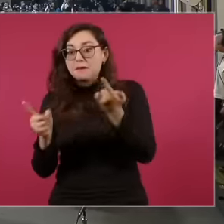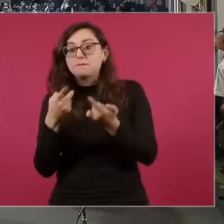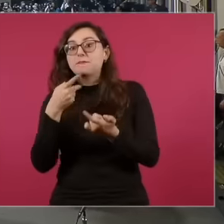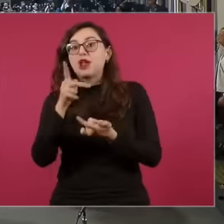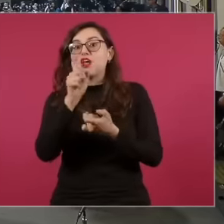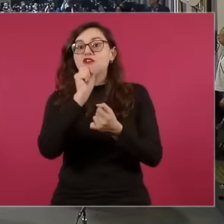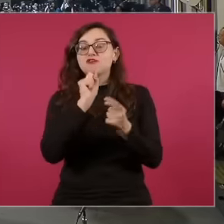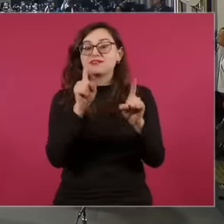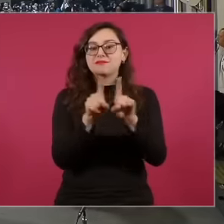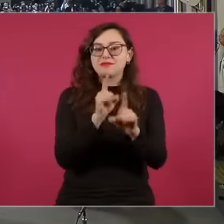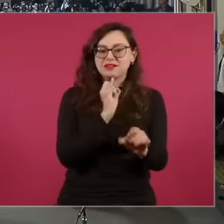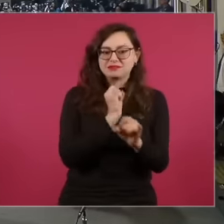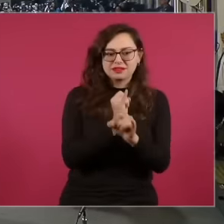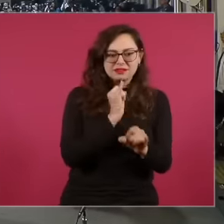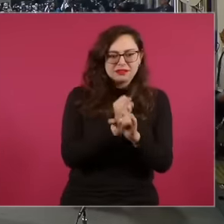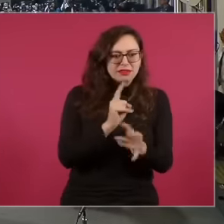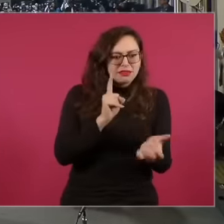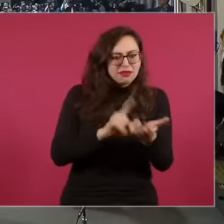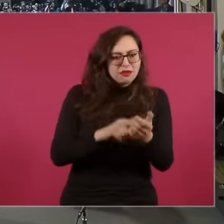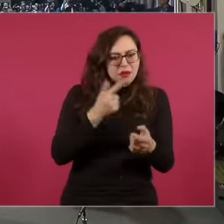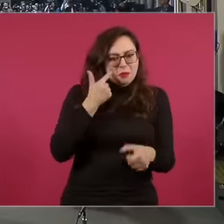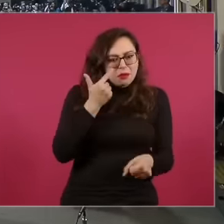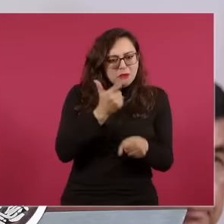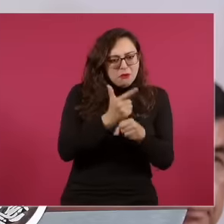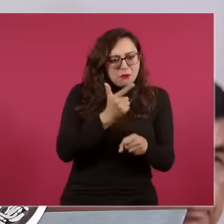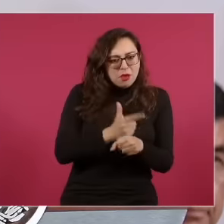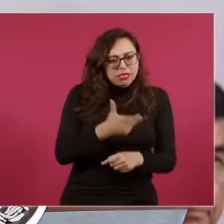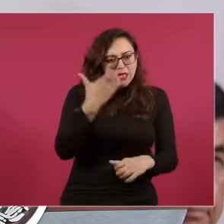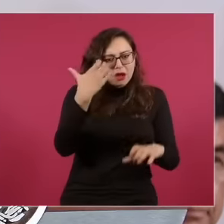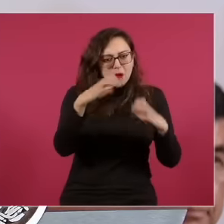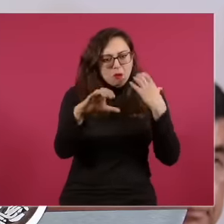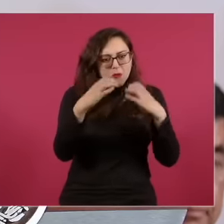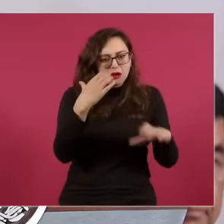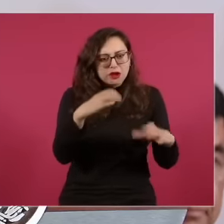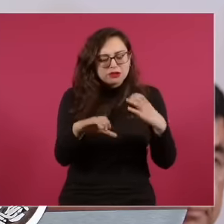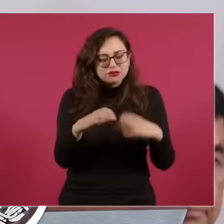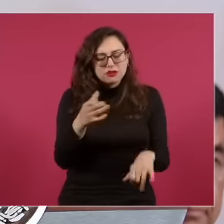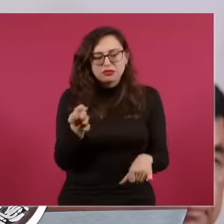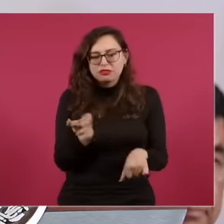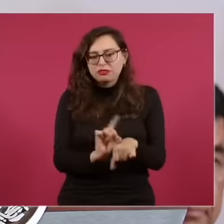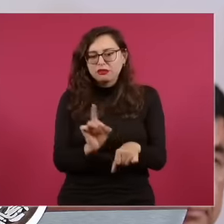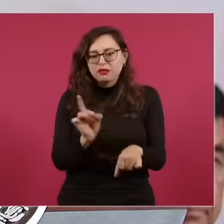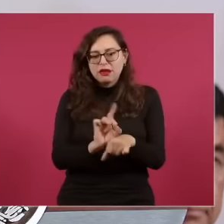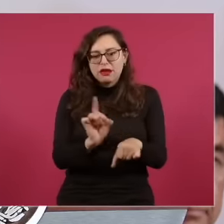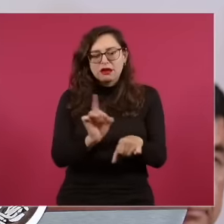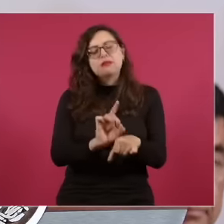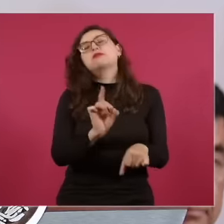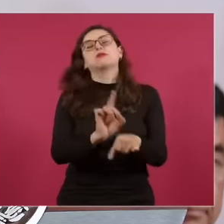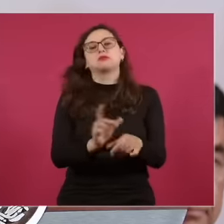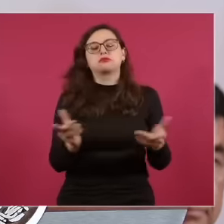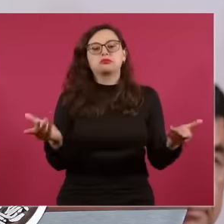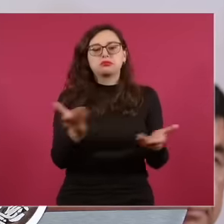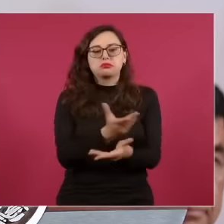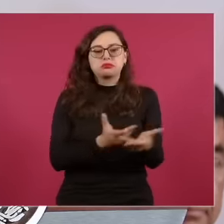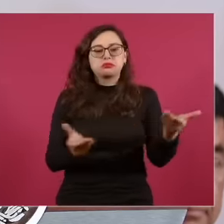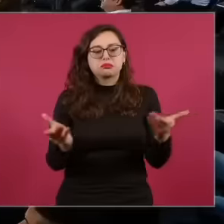The work, let's say, of the permanent communication of the permanent dialogue with the people through the